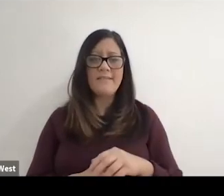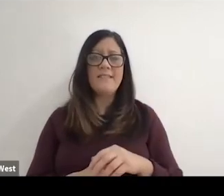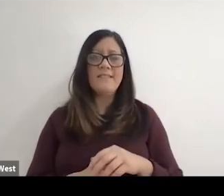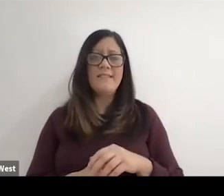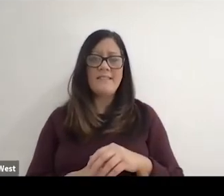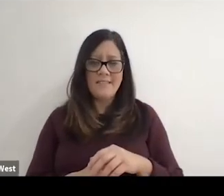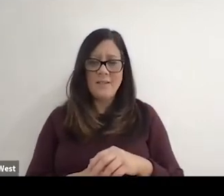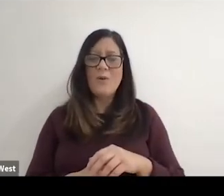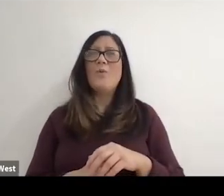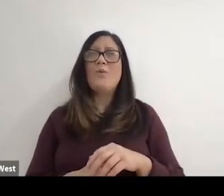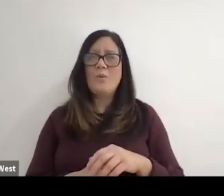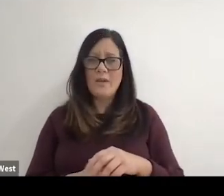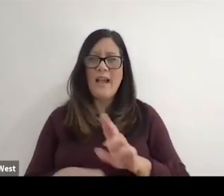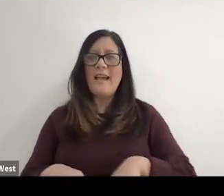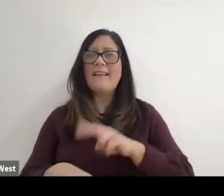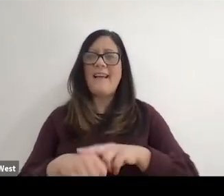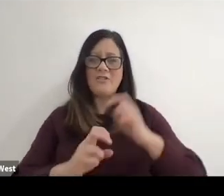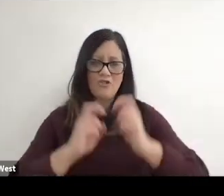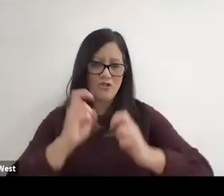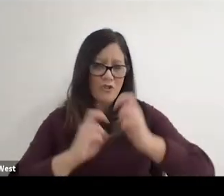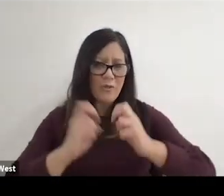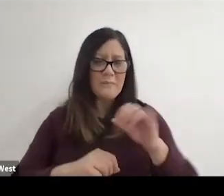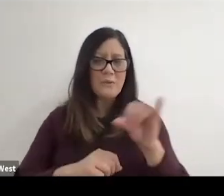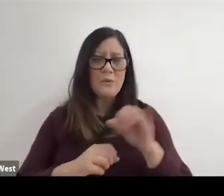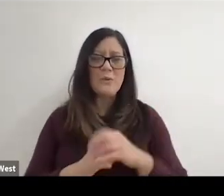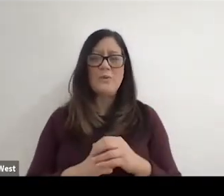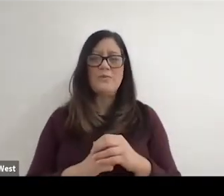Wheelchair Tennis Championships that was in the rack Clover Vine. Every year.